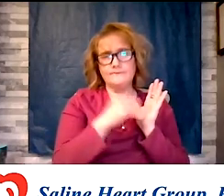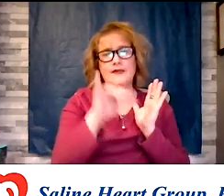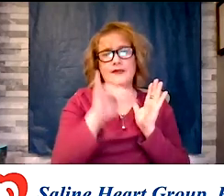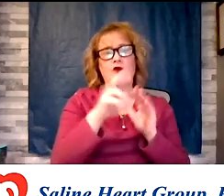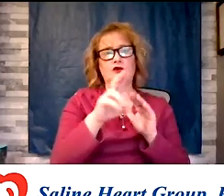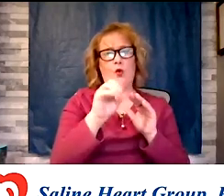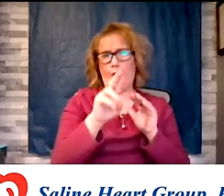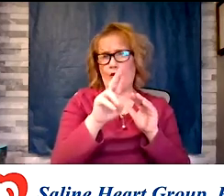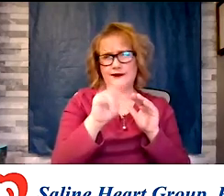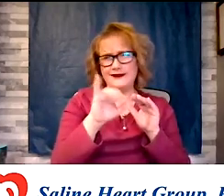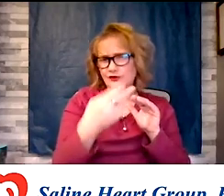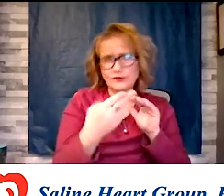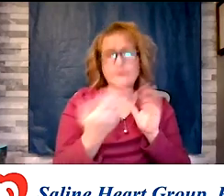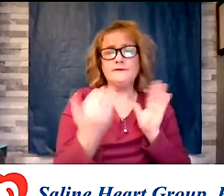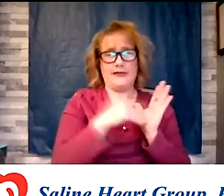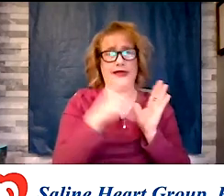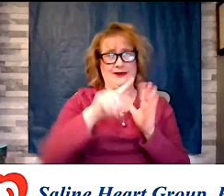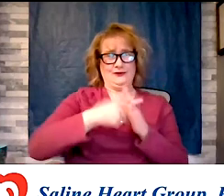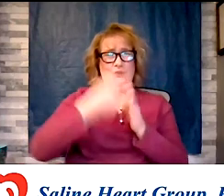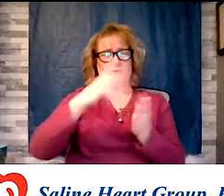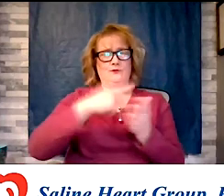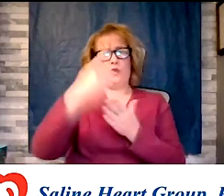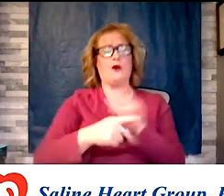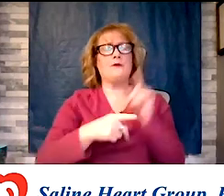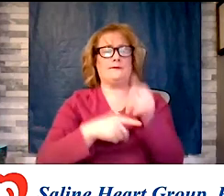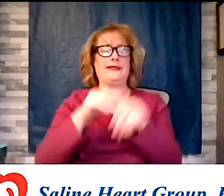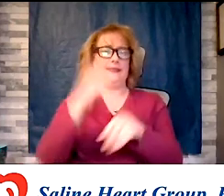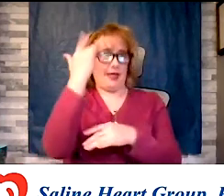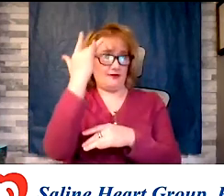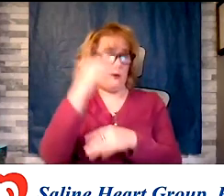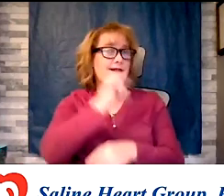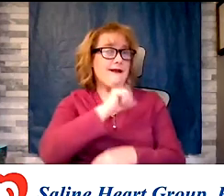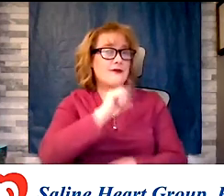program in California age 23. Again, why 23-year-old would